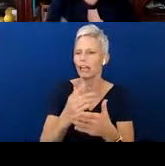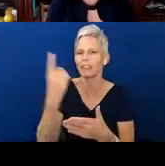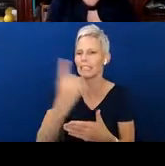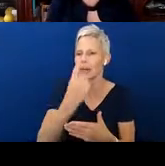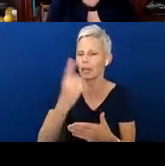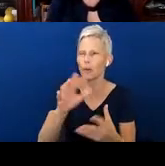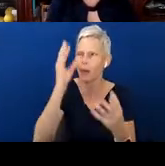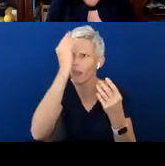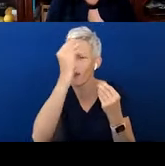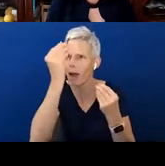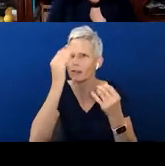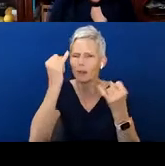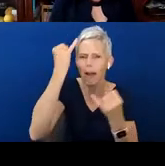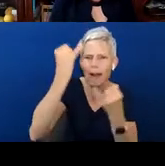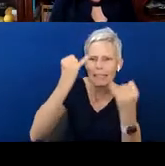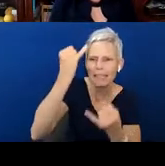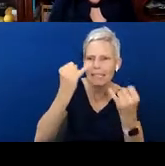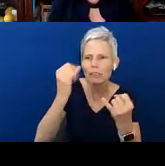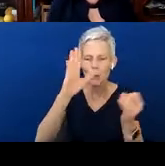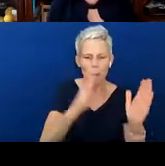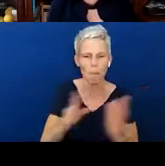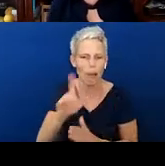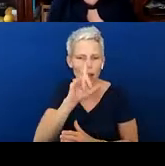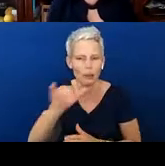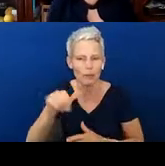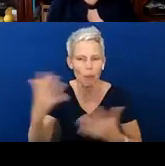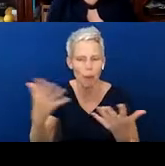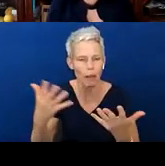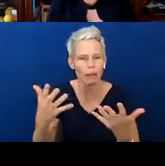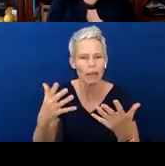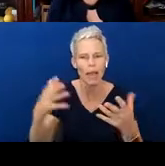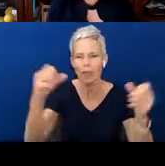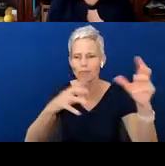and your ideas, what your plan looks like. And we'll have time for questions and such.